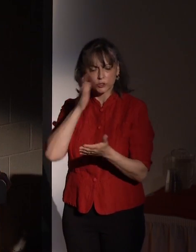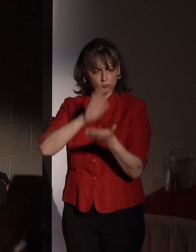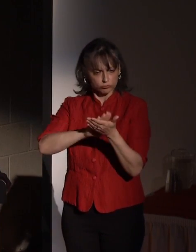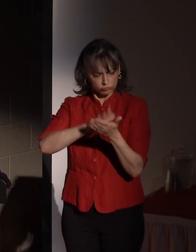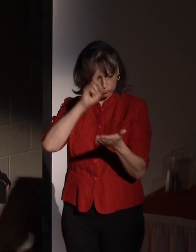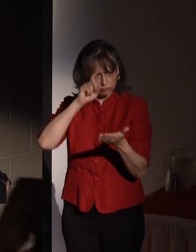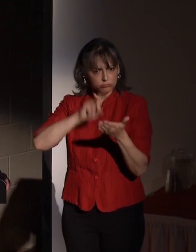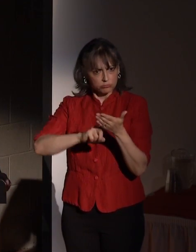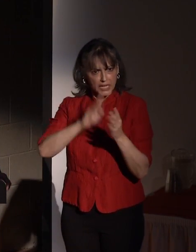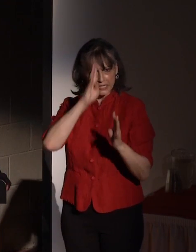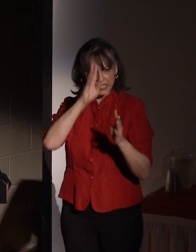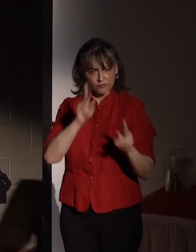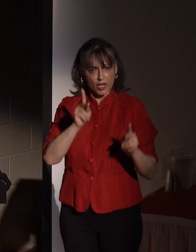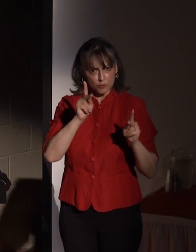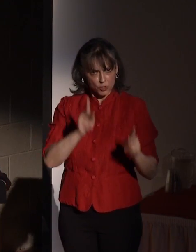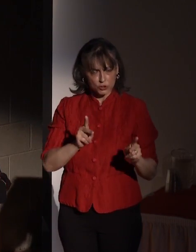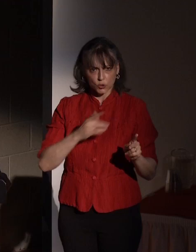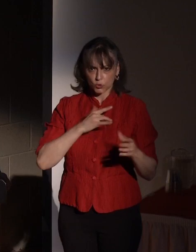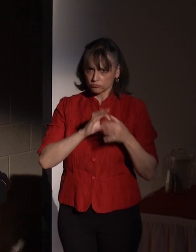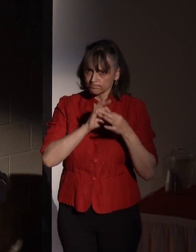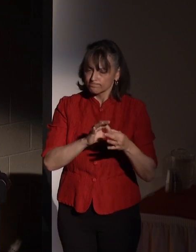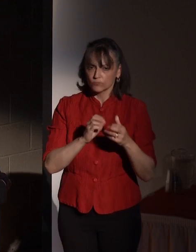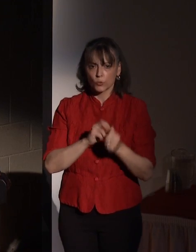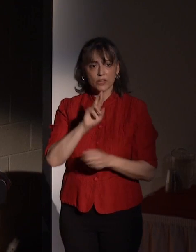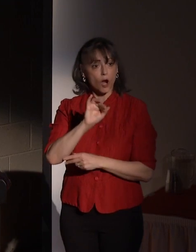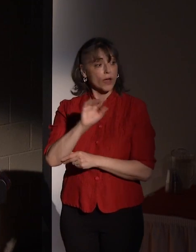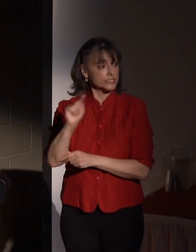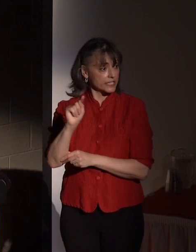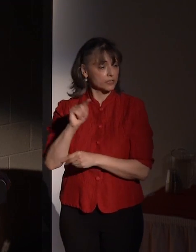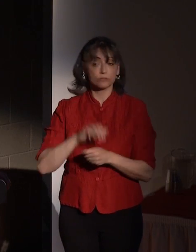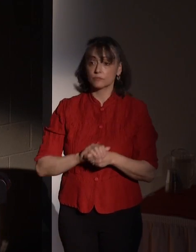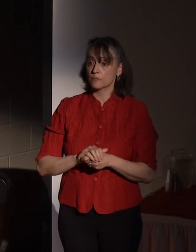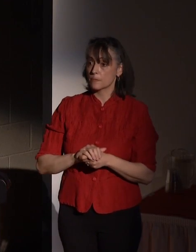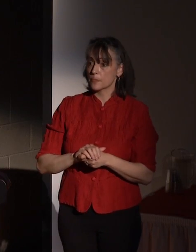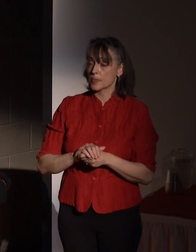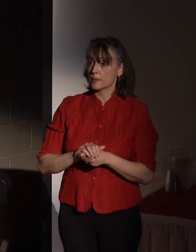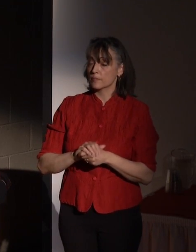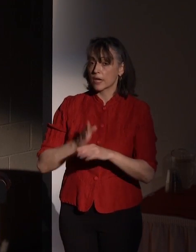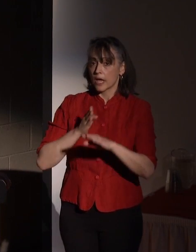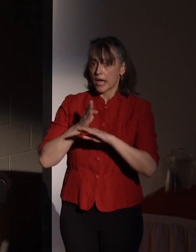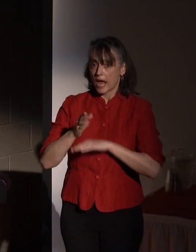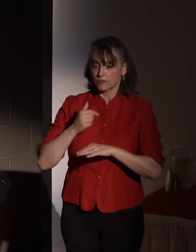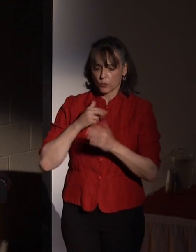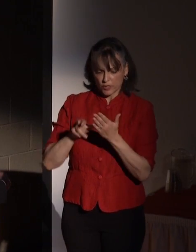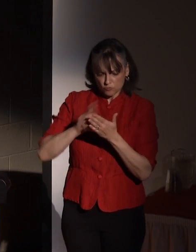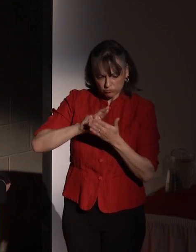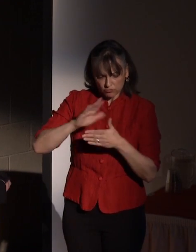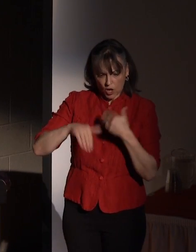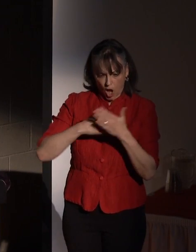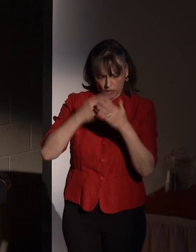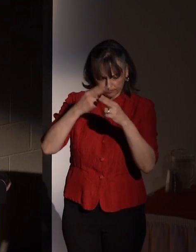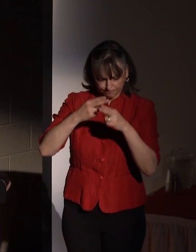strong ties to RIT. After a thorough review by our nomination committee, a slate of